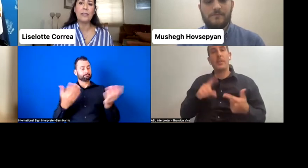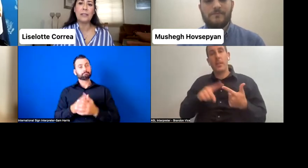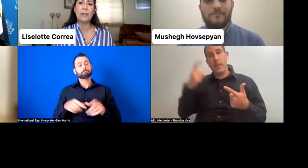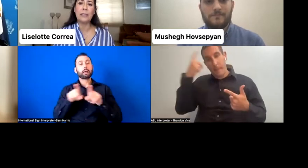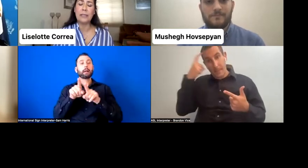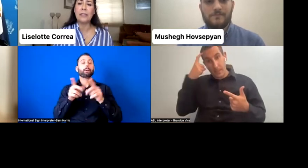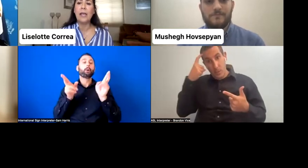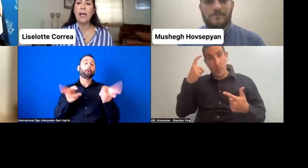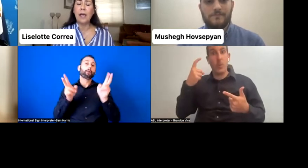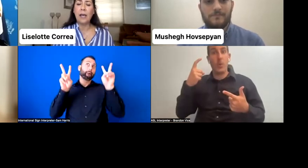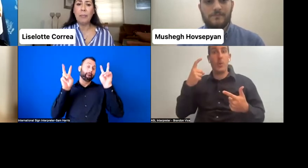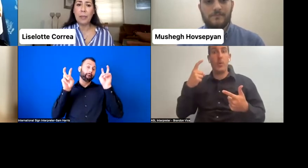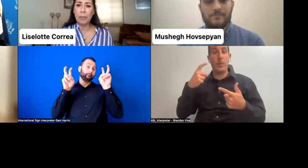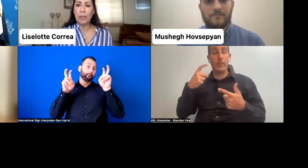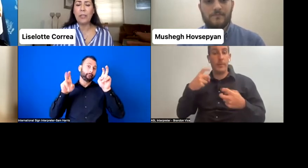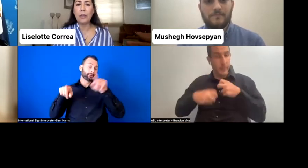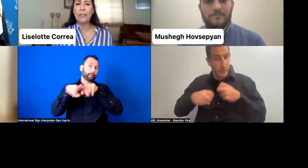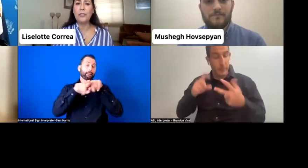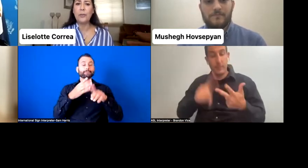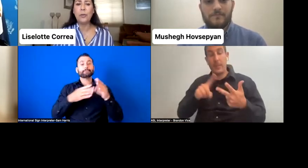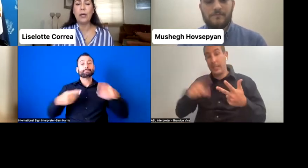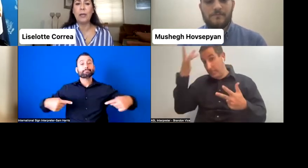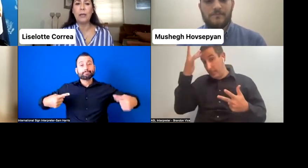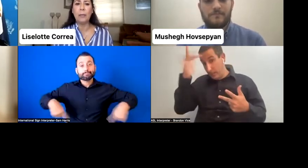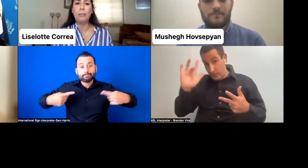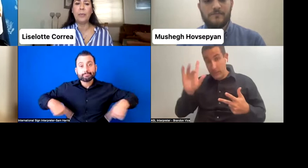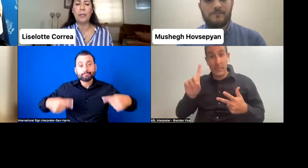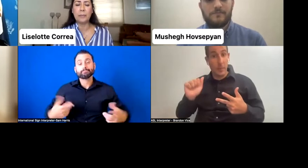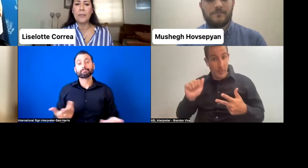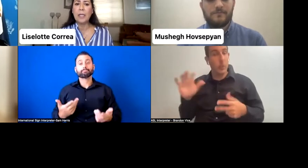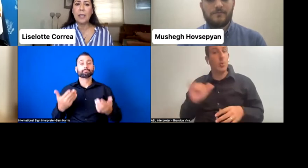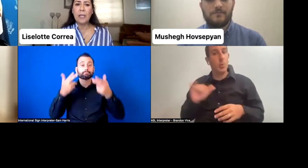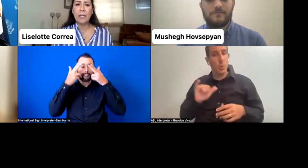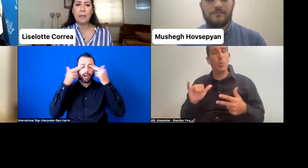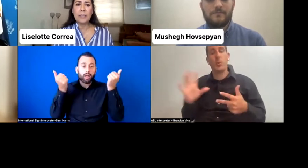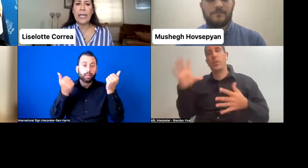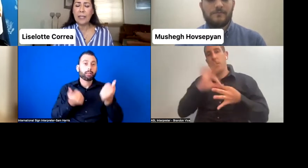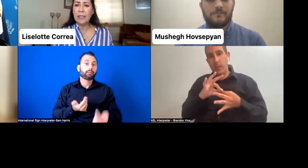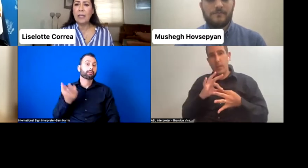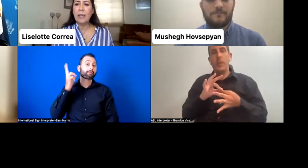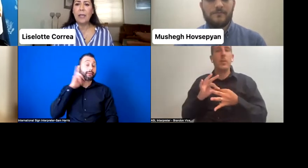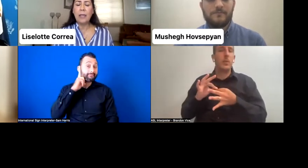disabilities people in order to gain